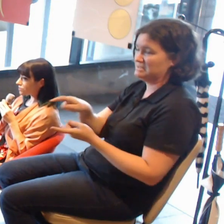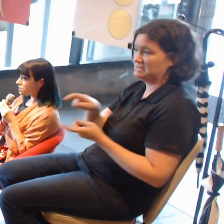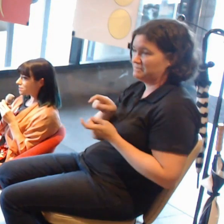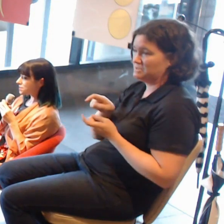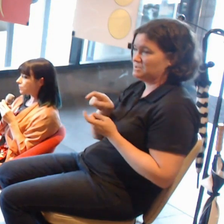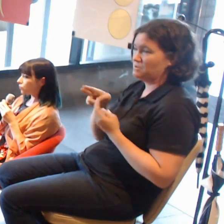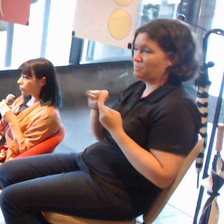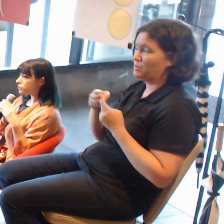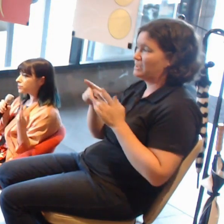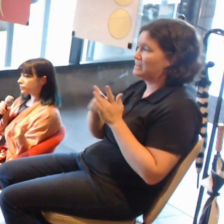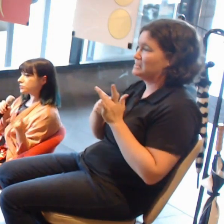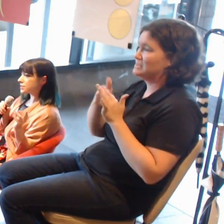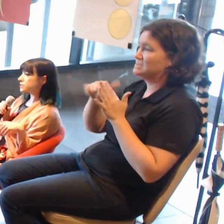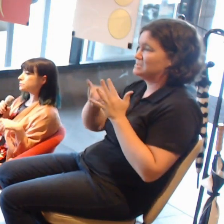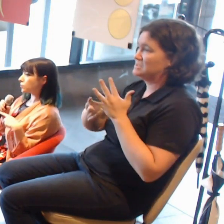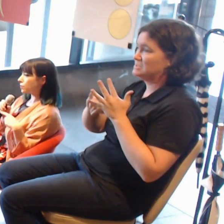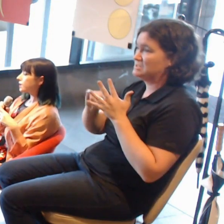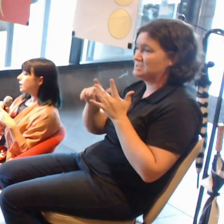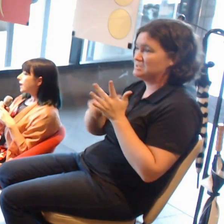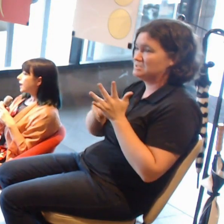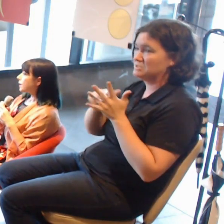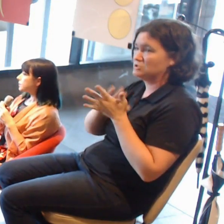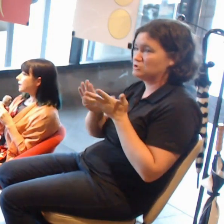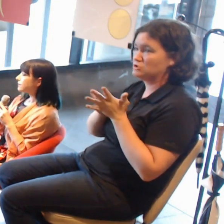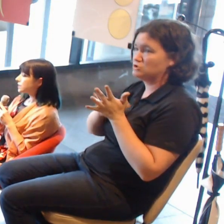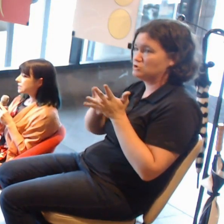both New Zealand born and now living internationally,